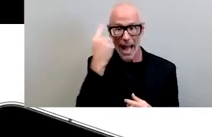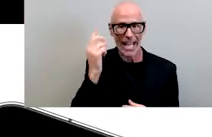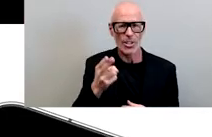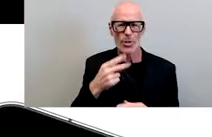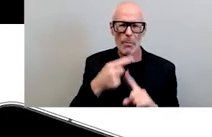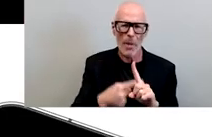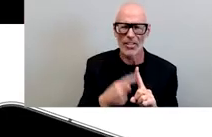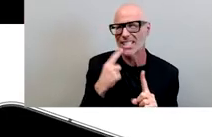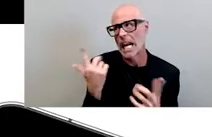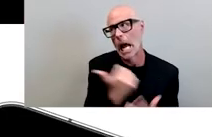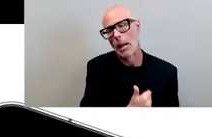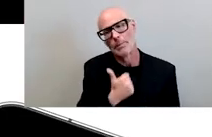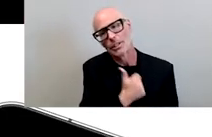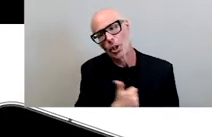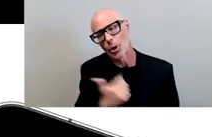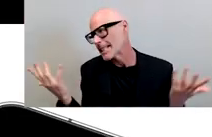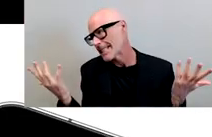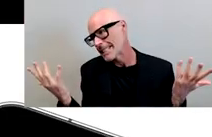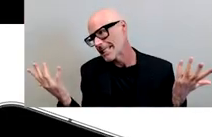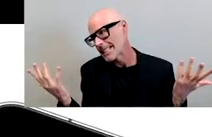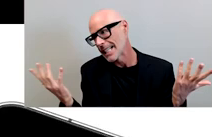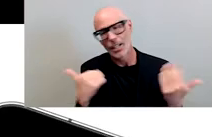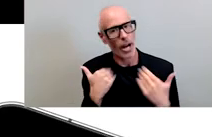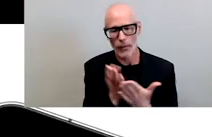sorry i don't have it in my budget and the black people like what do you mean